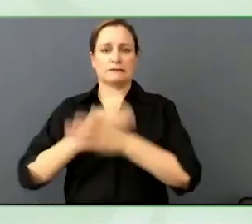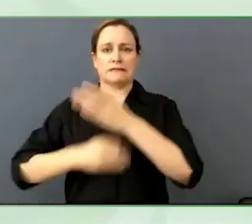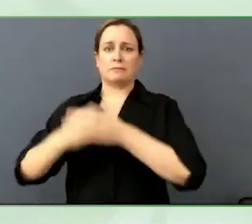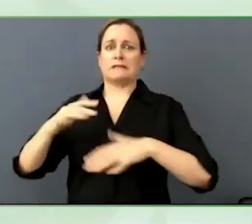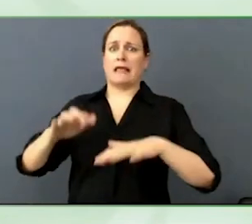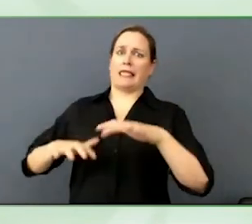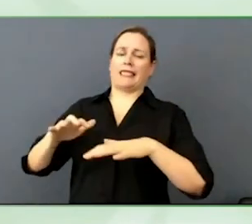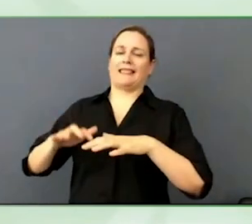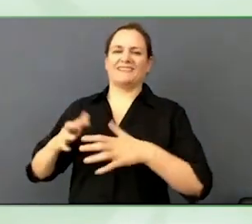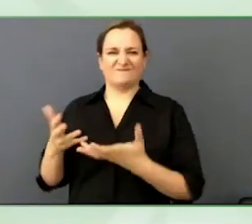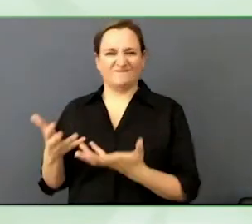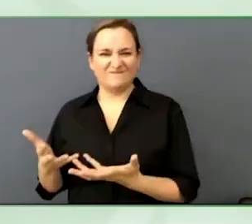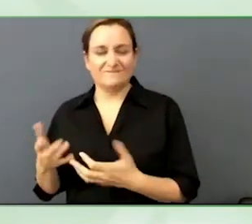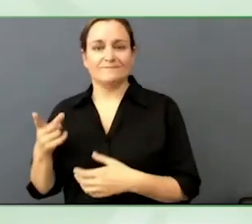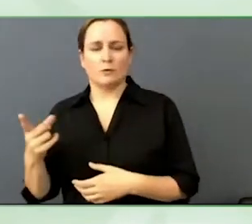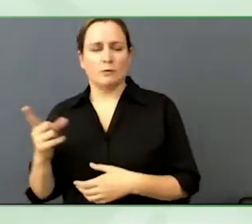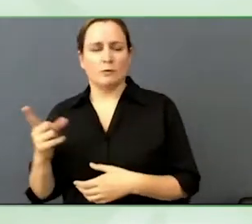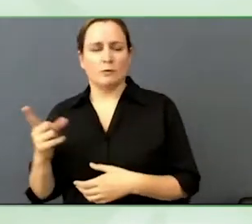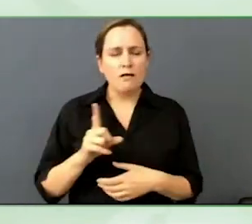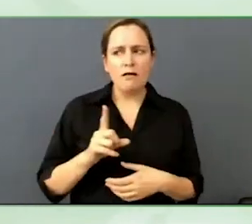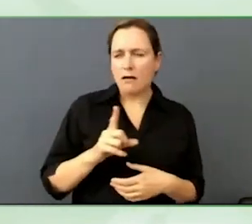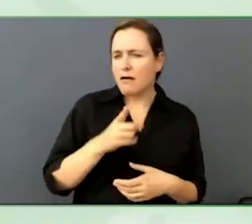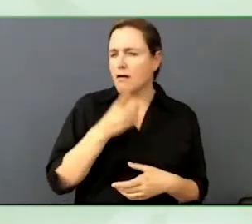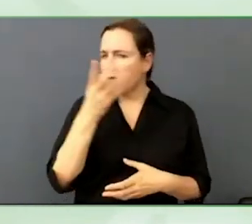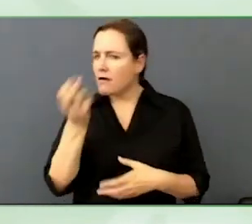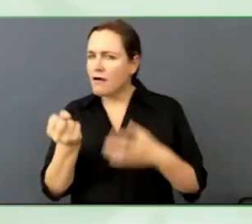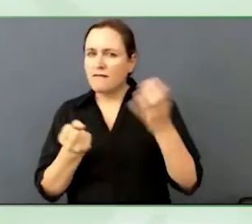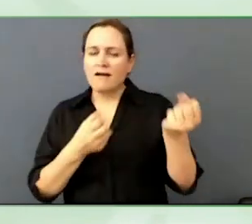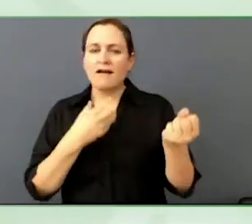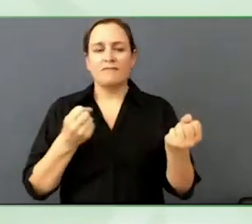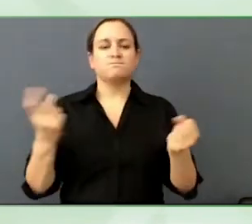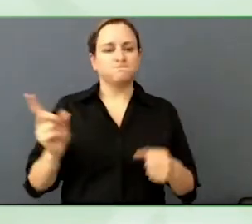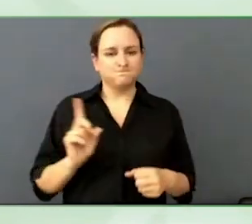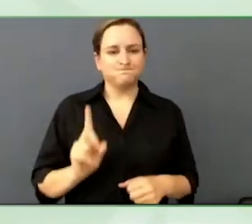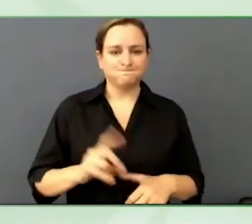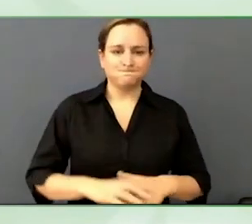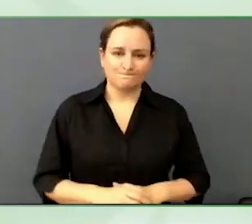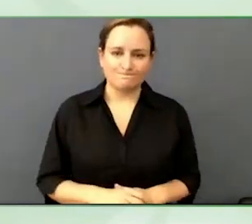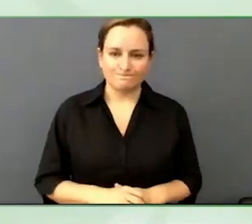And now that we are at a stage where the market is expanding for